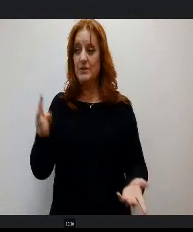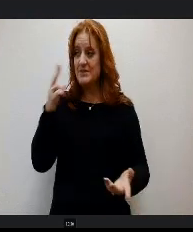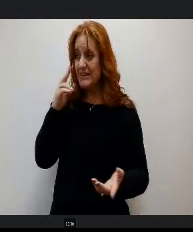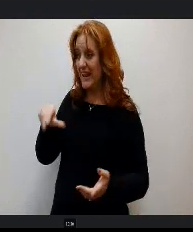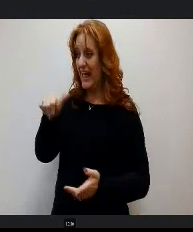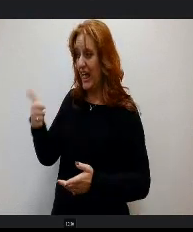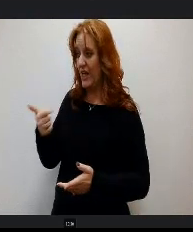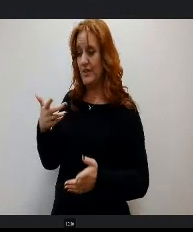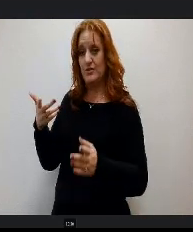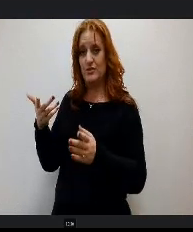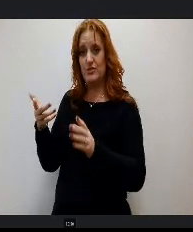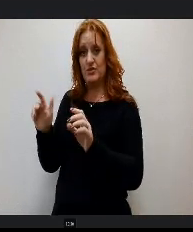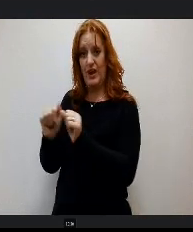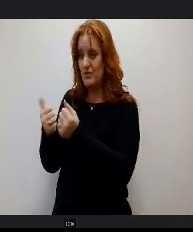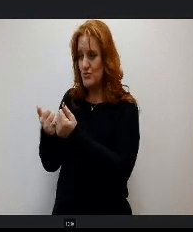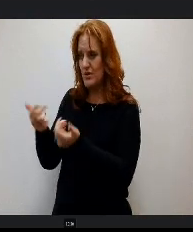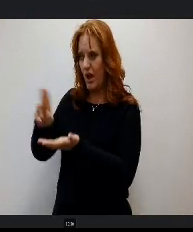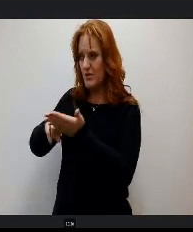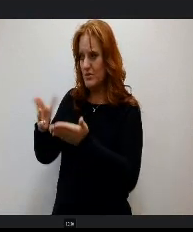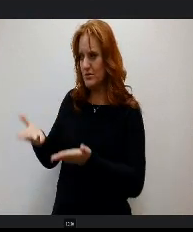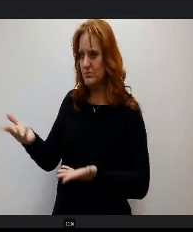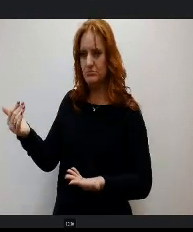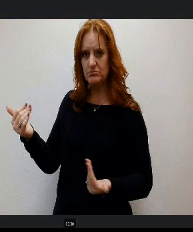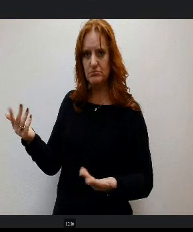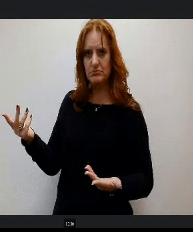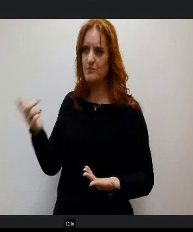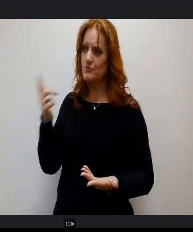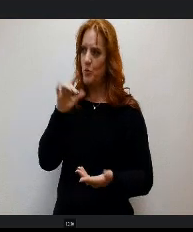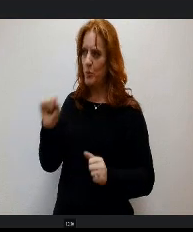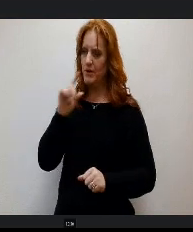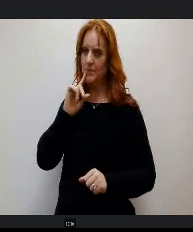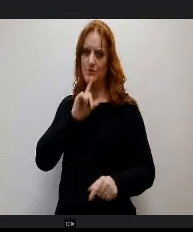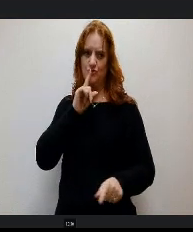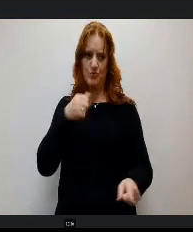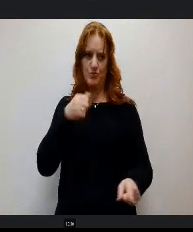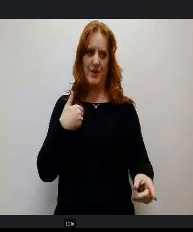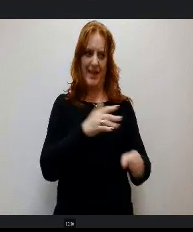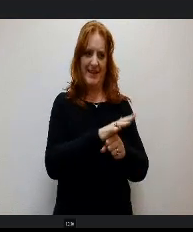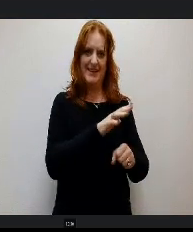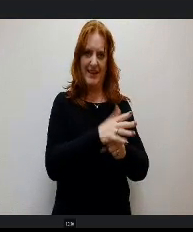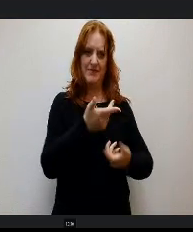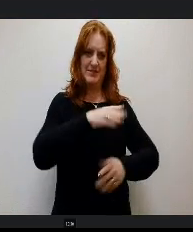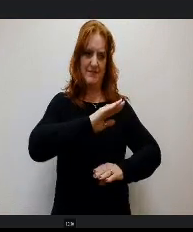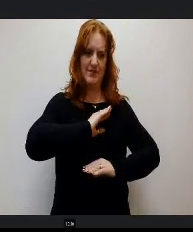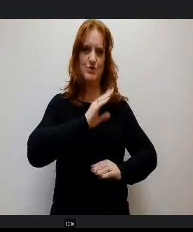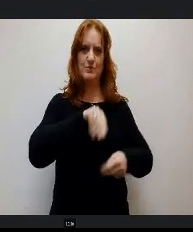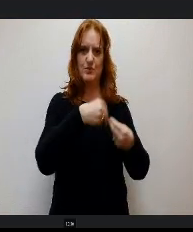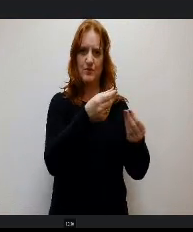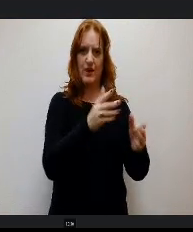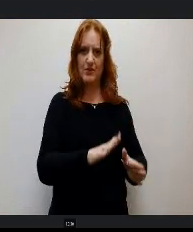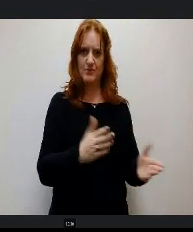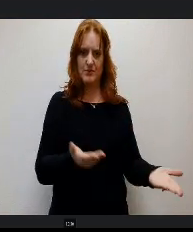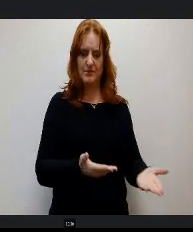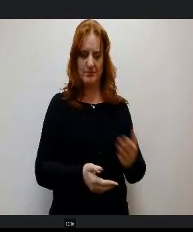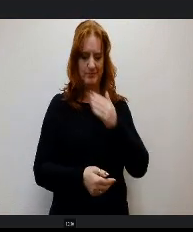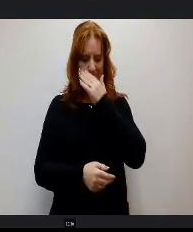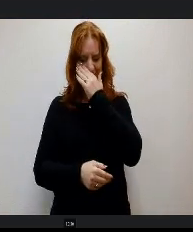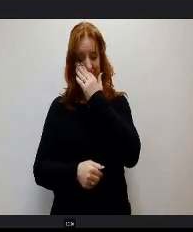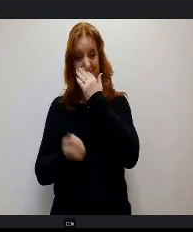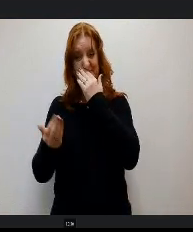or outside contracted services. In order to make sure we have sufficient service providers. So in Colorado, I think our